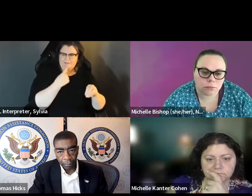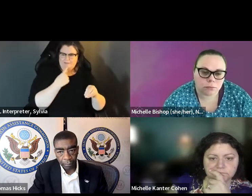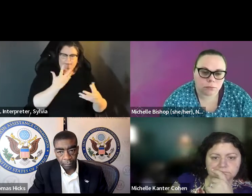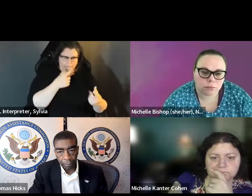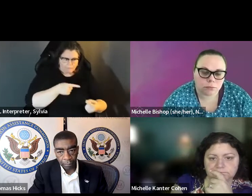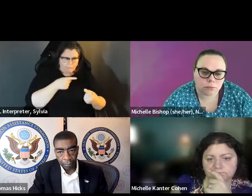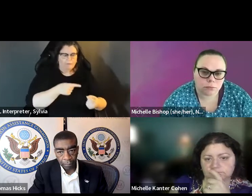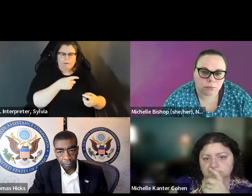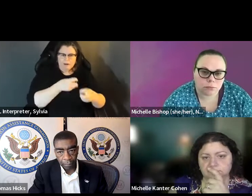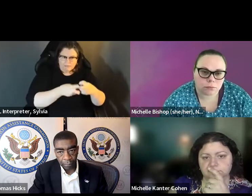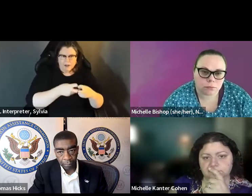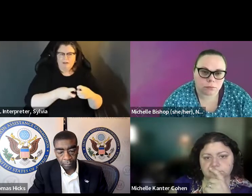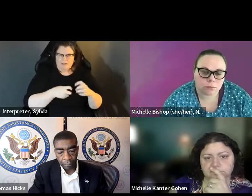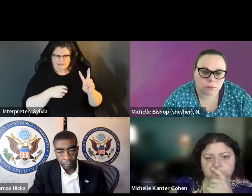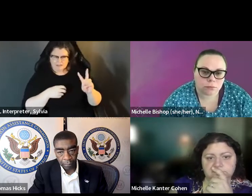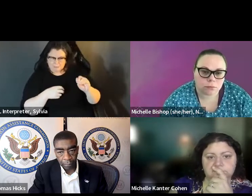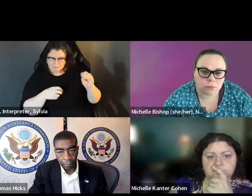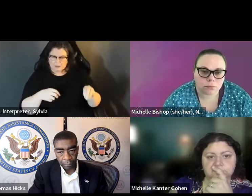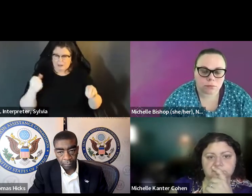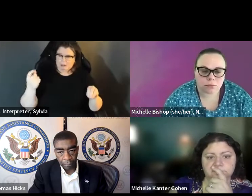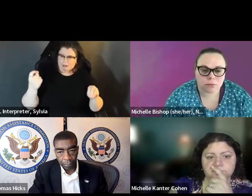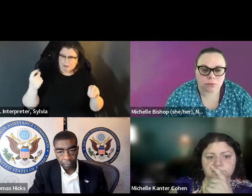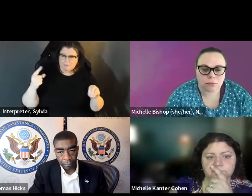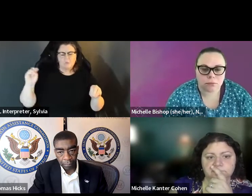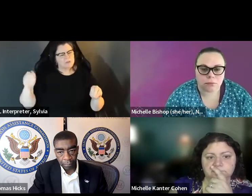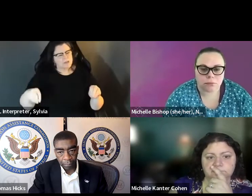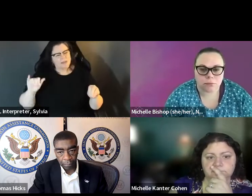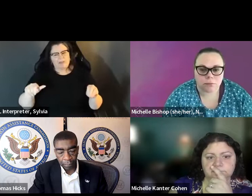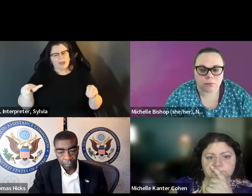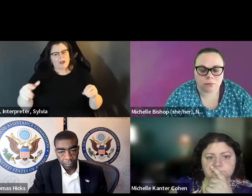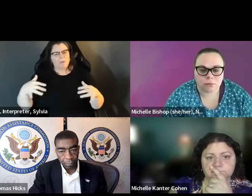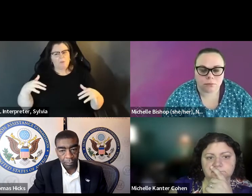Which is 6% for them. So that's that's a significant factor.